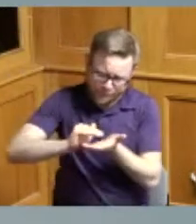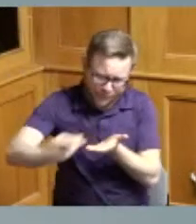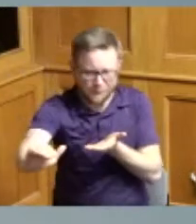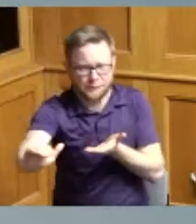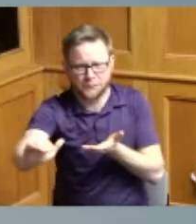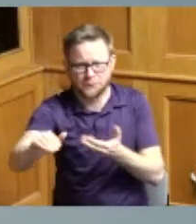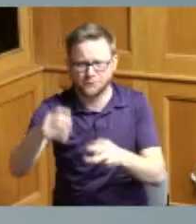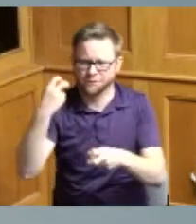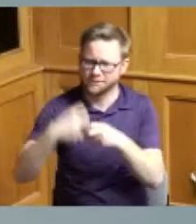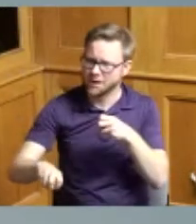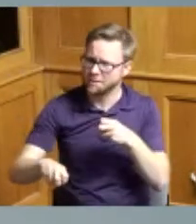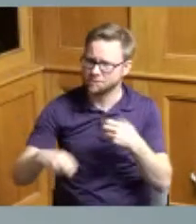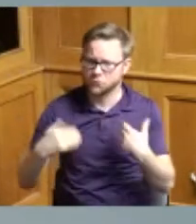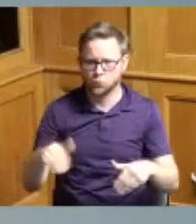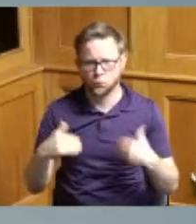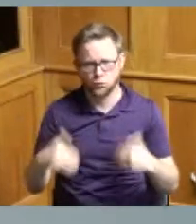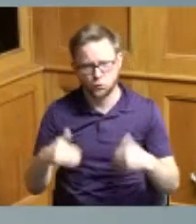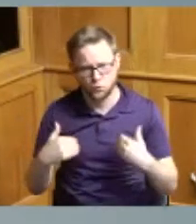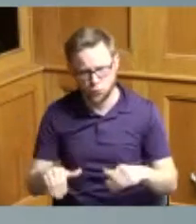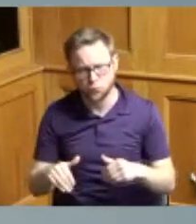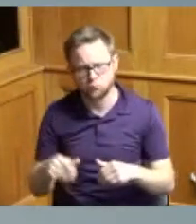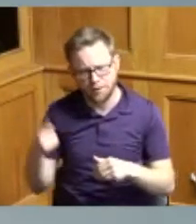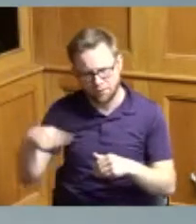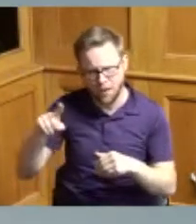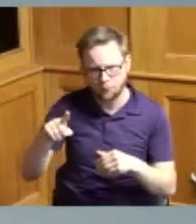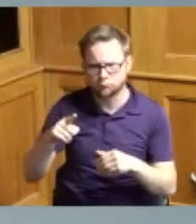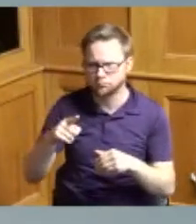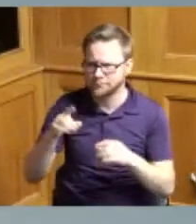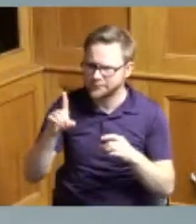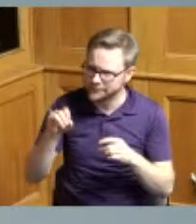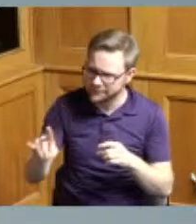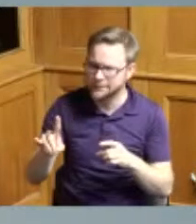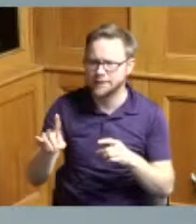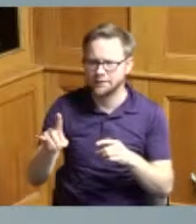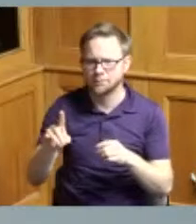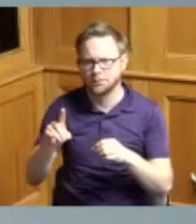but they did a great job again making it safe for people to to travel and to and to walk so I wanted